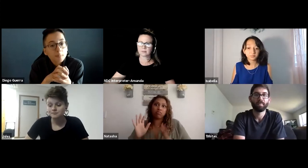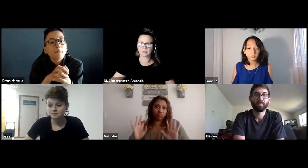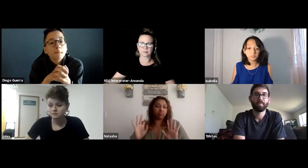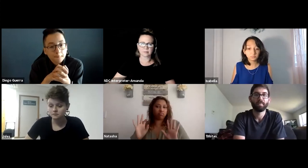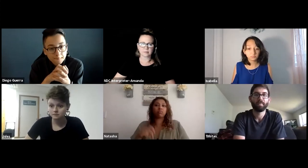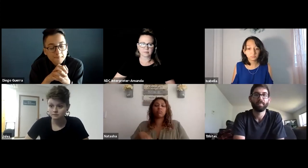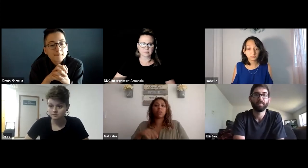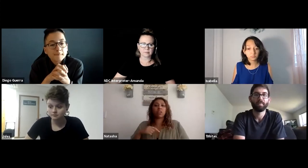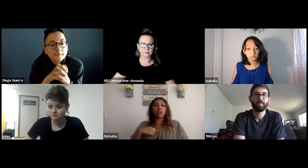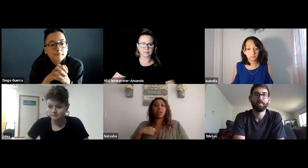And I'm glad about that.